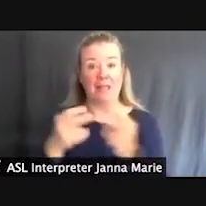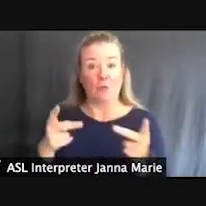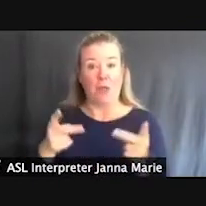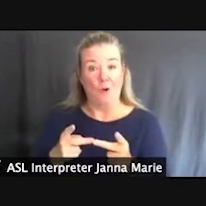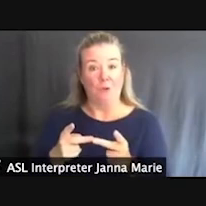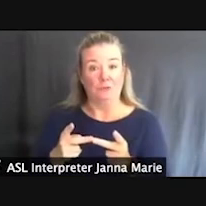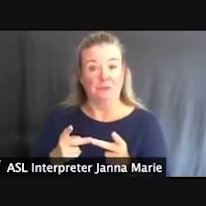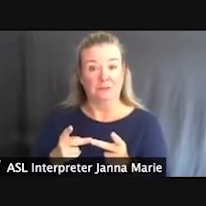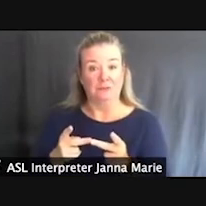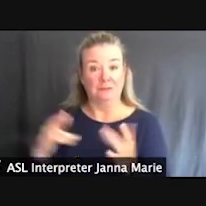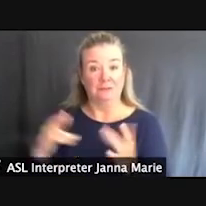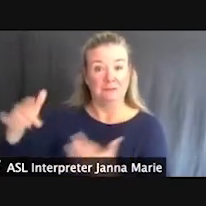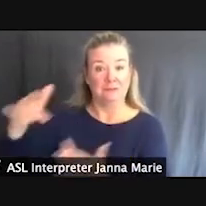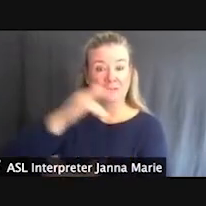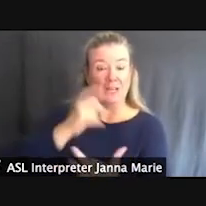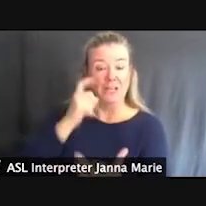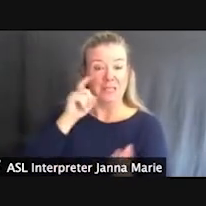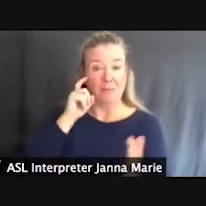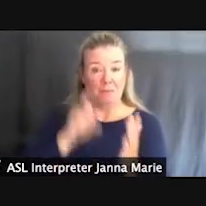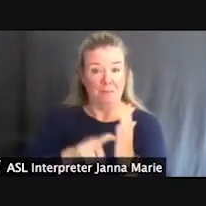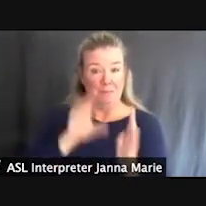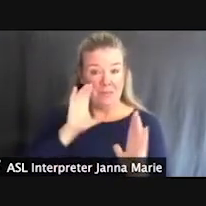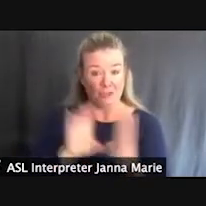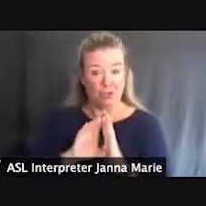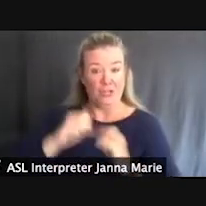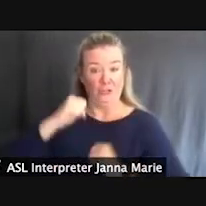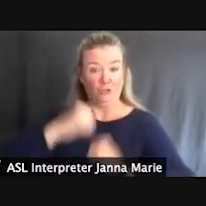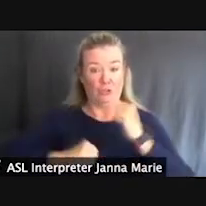In the picture here, you'll see the structure where we have ramps that provide access to